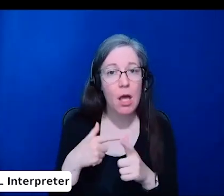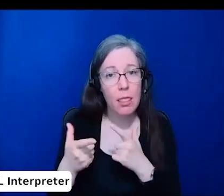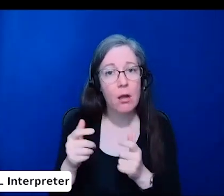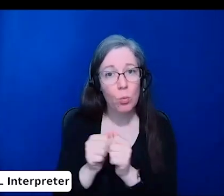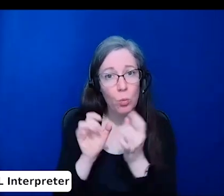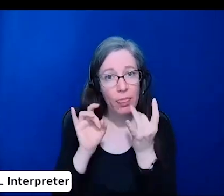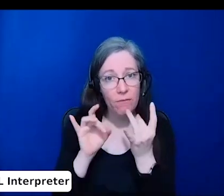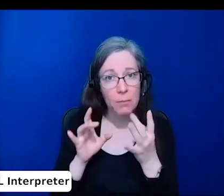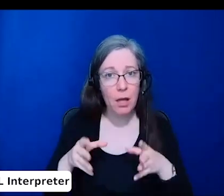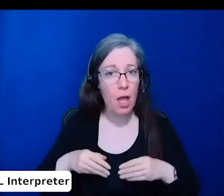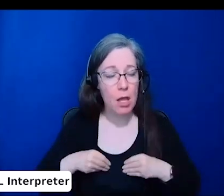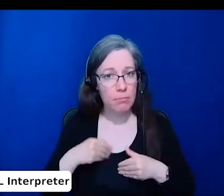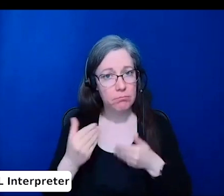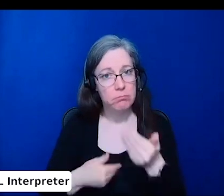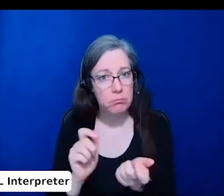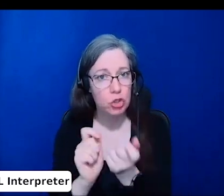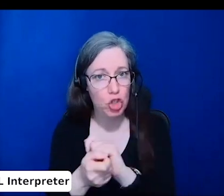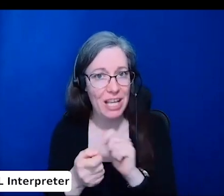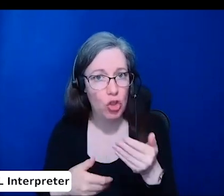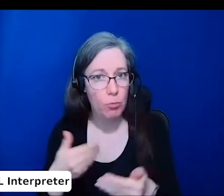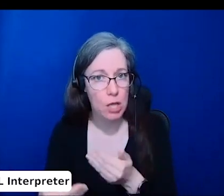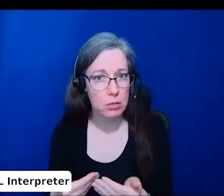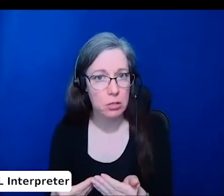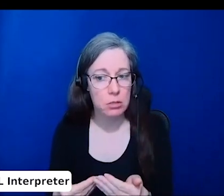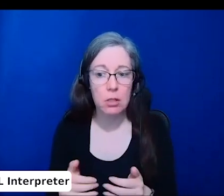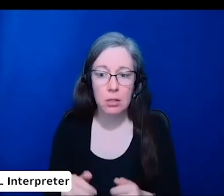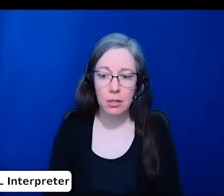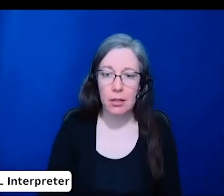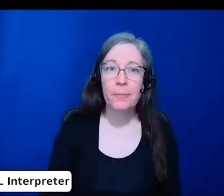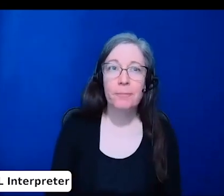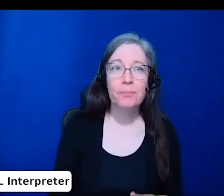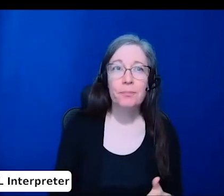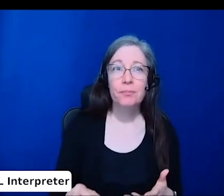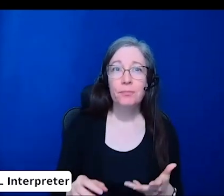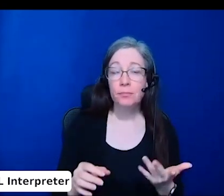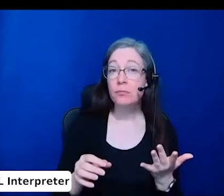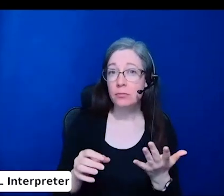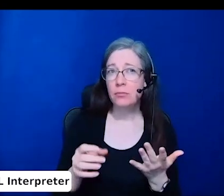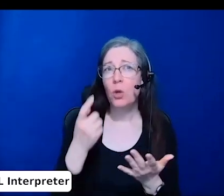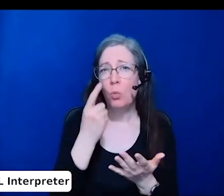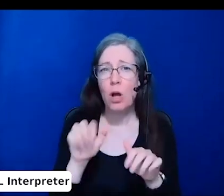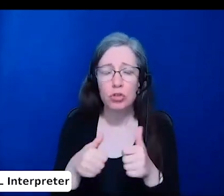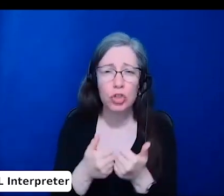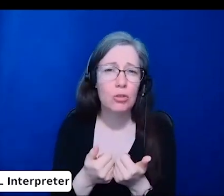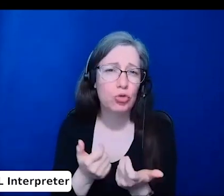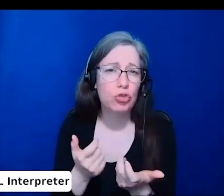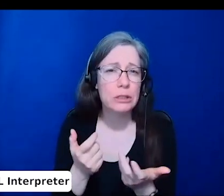One challenge here is anonymity. We want to ensure that interviewees feel free to provide honest feedback